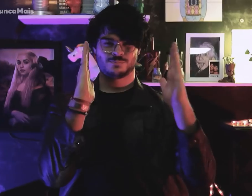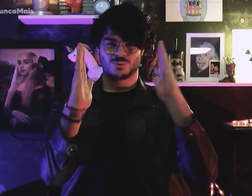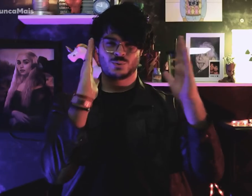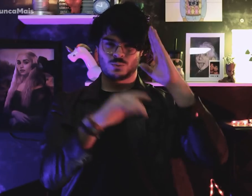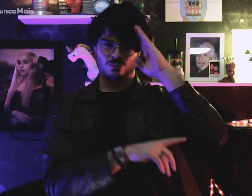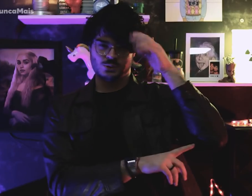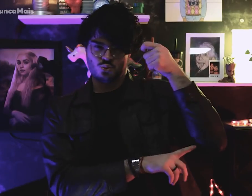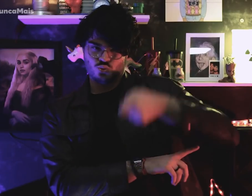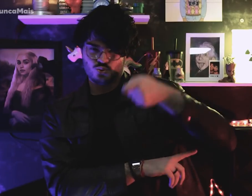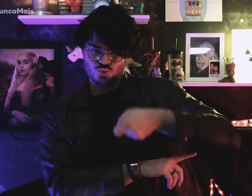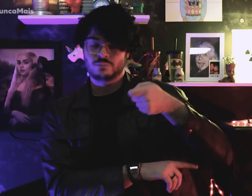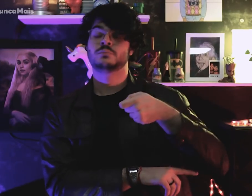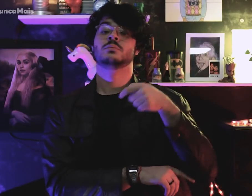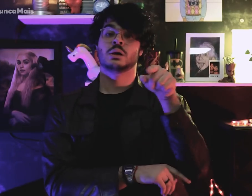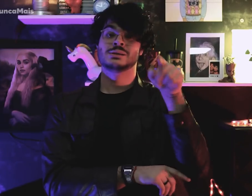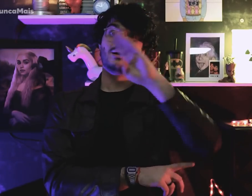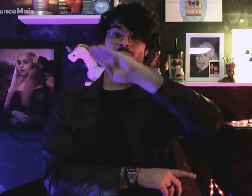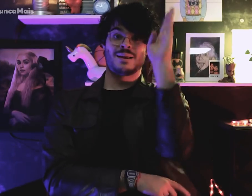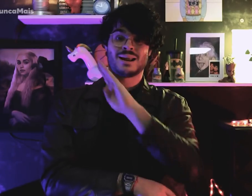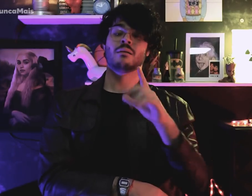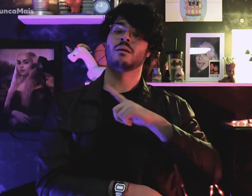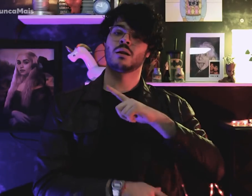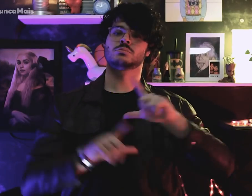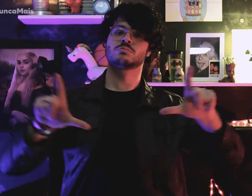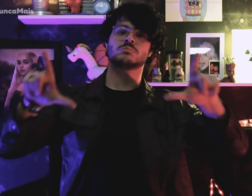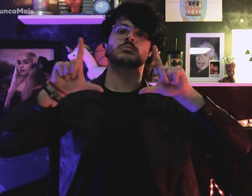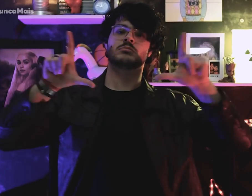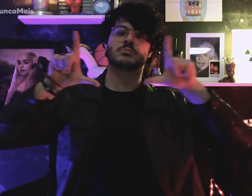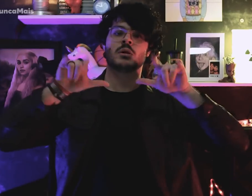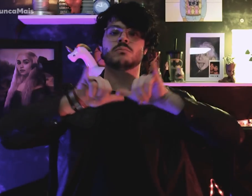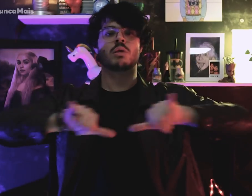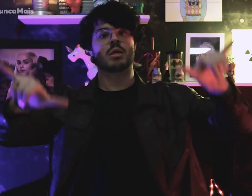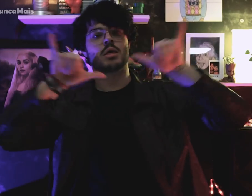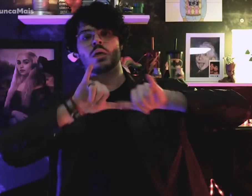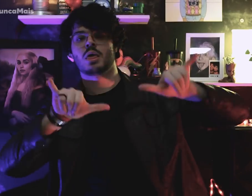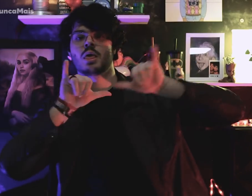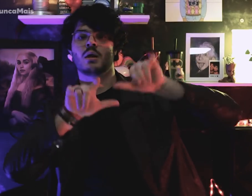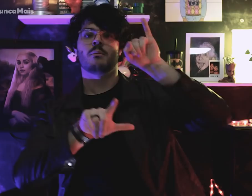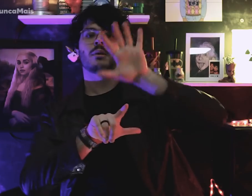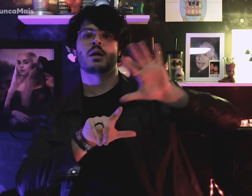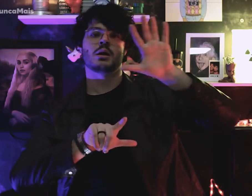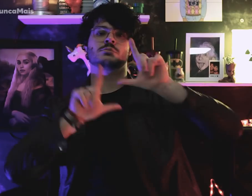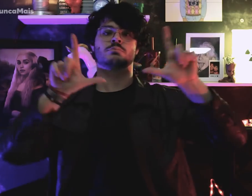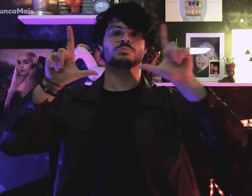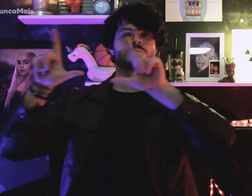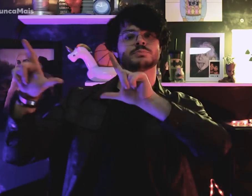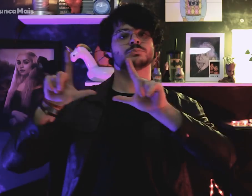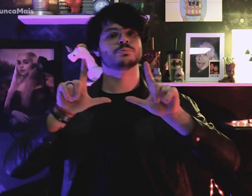Durante a ditadura militar, a autoimagem do Brasil era